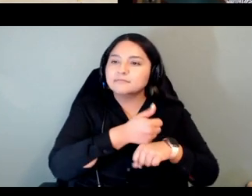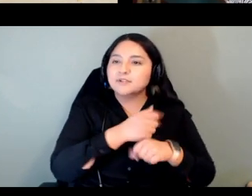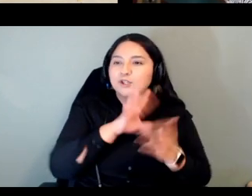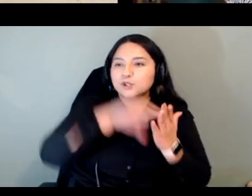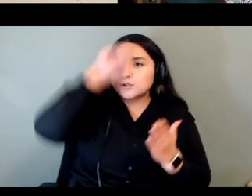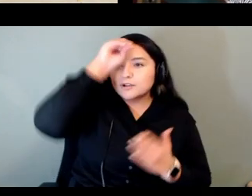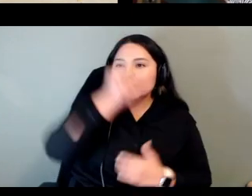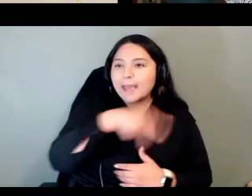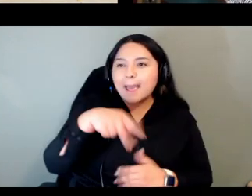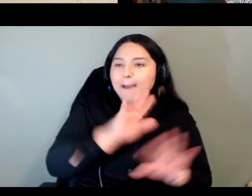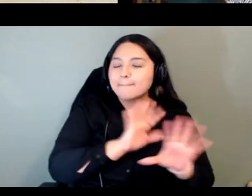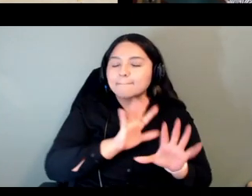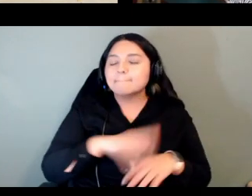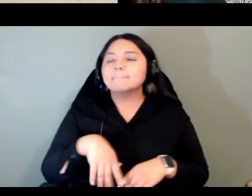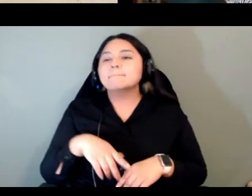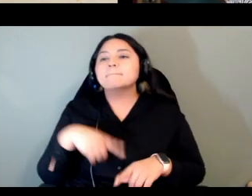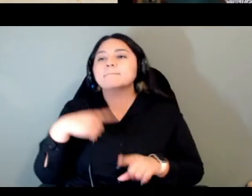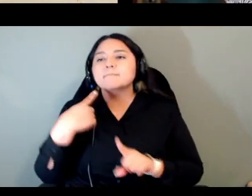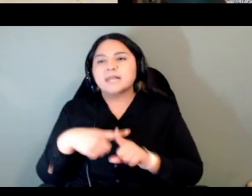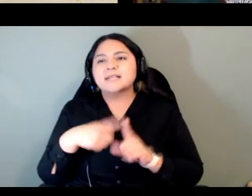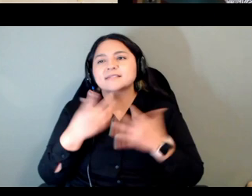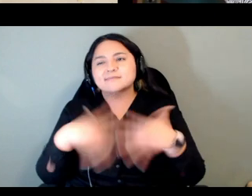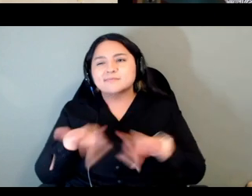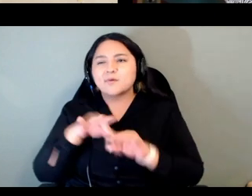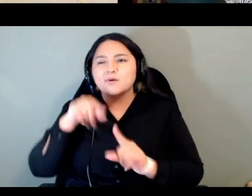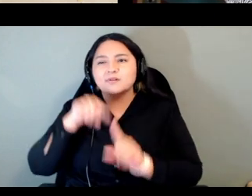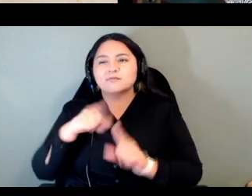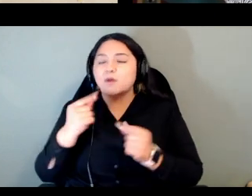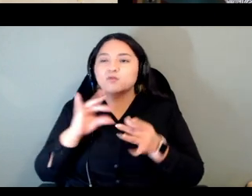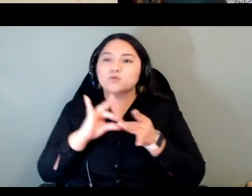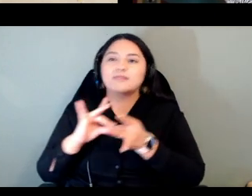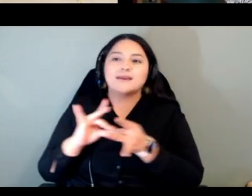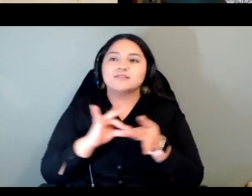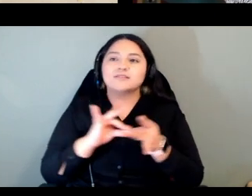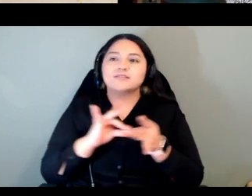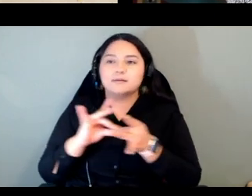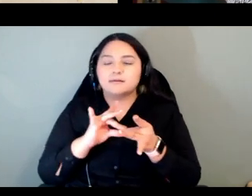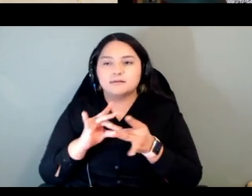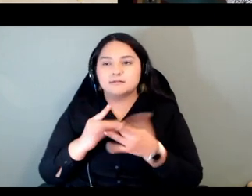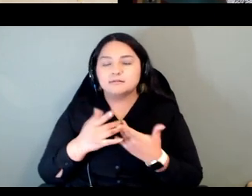as the really key piece around relationality that it's important this is rooted in community